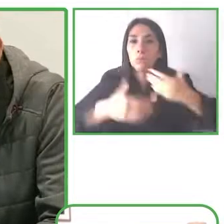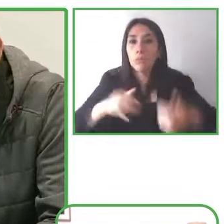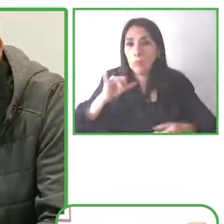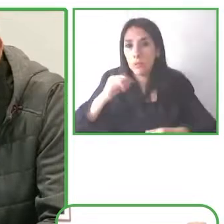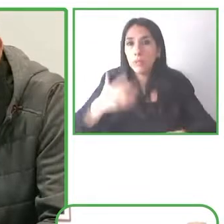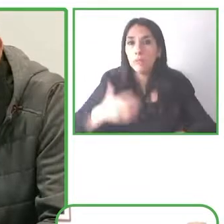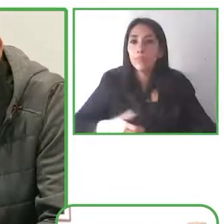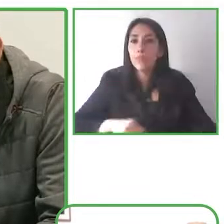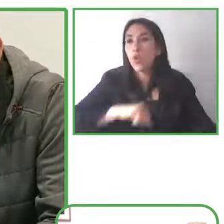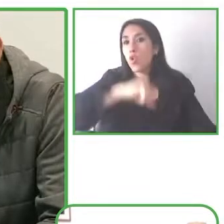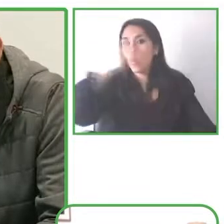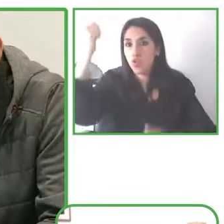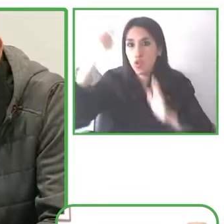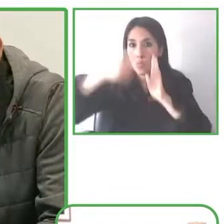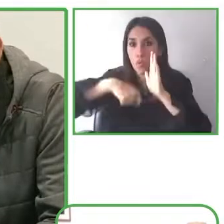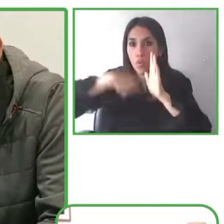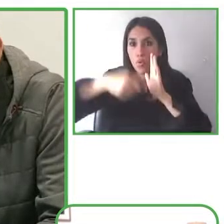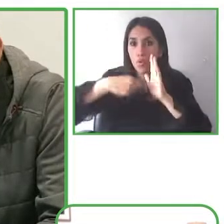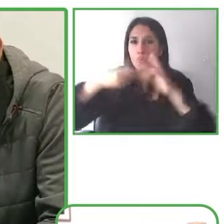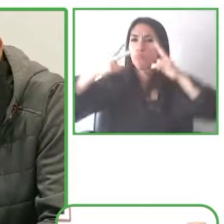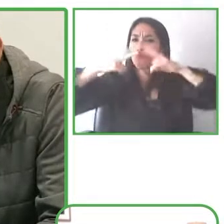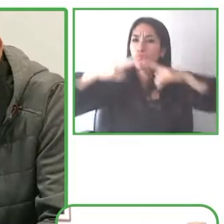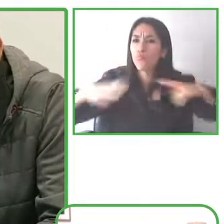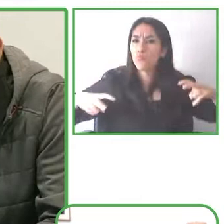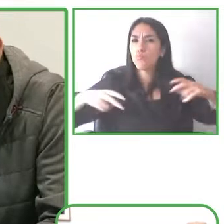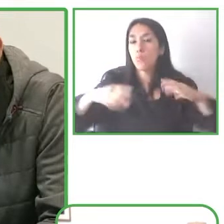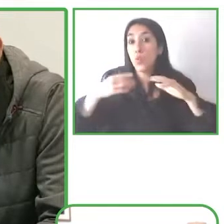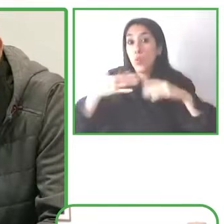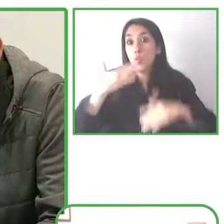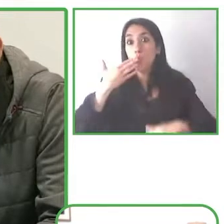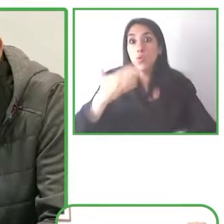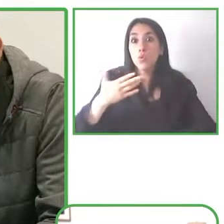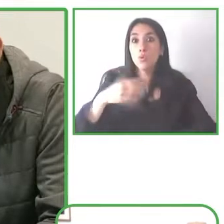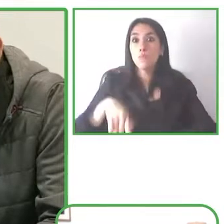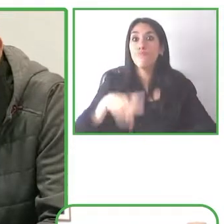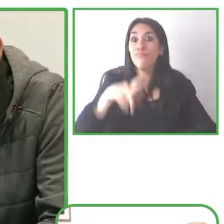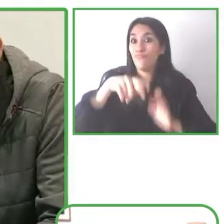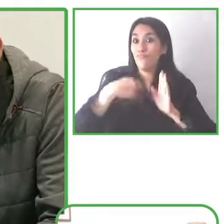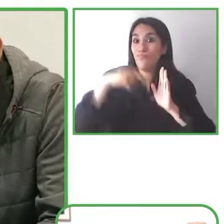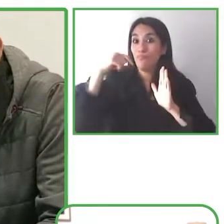and you know it can be really hard to understand how someone speaks and